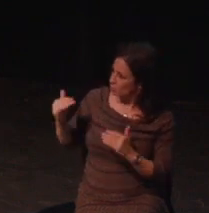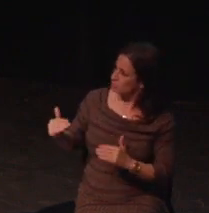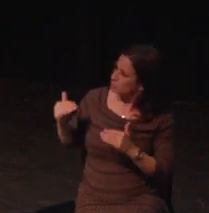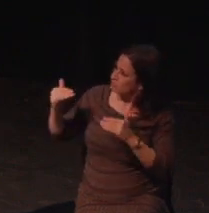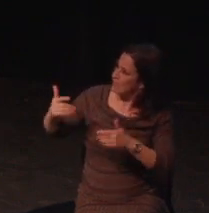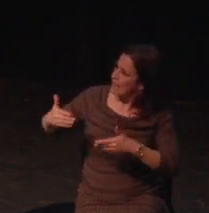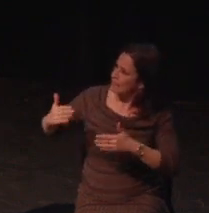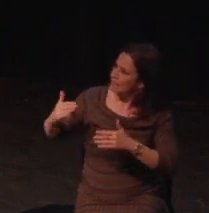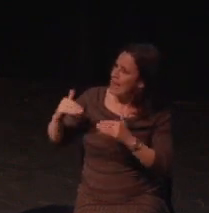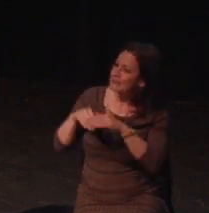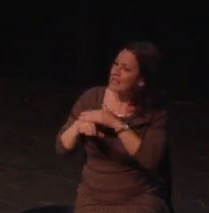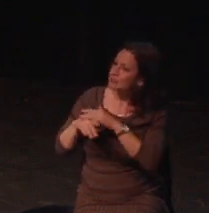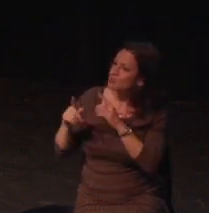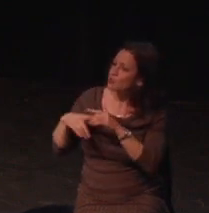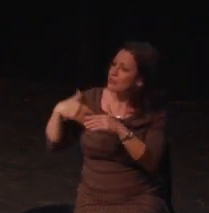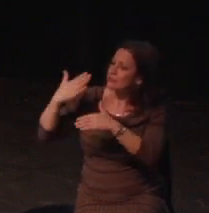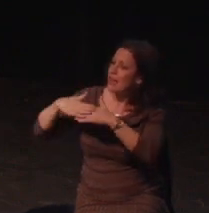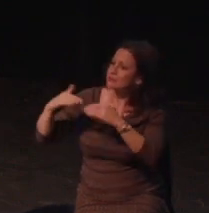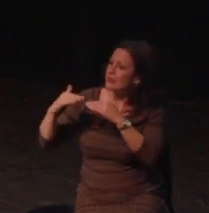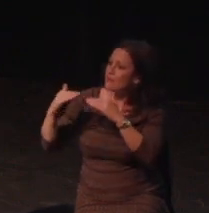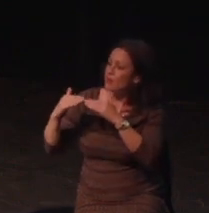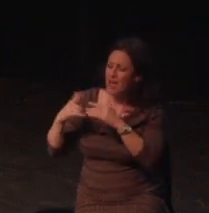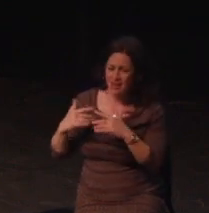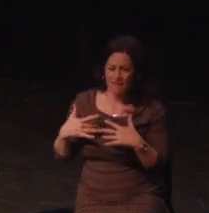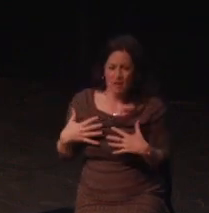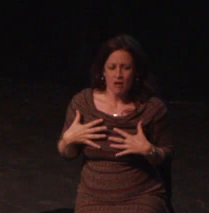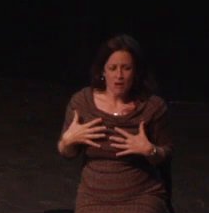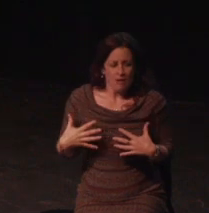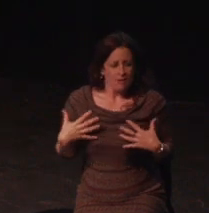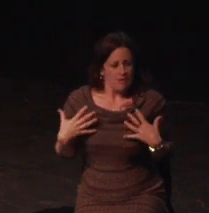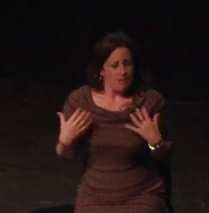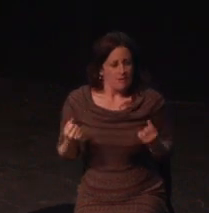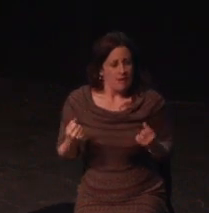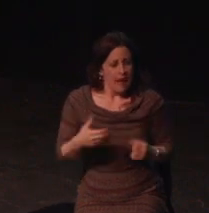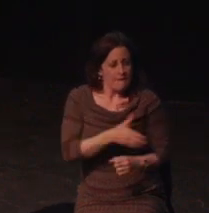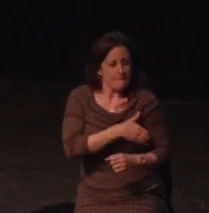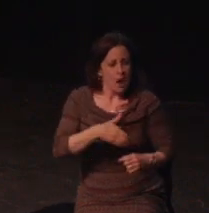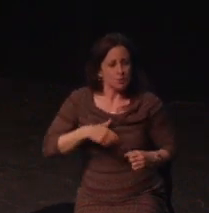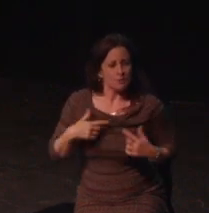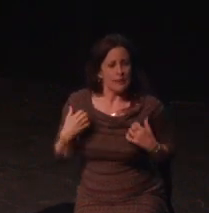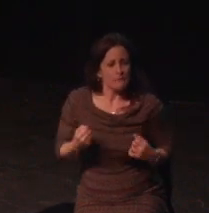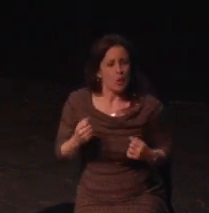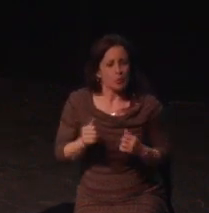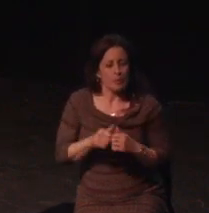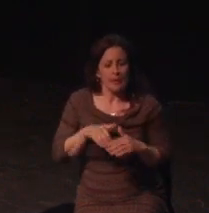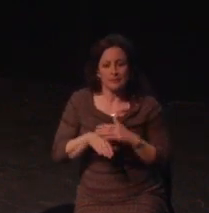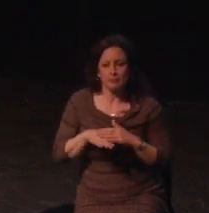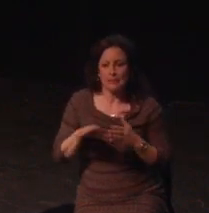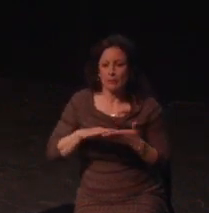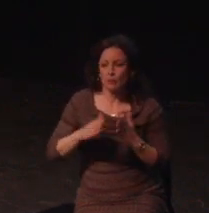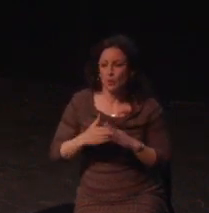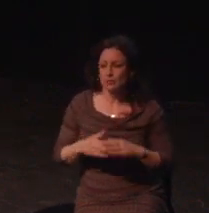this podium as a shield give me plus 10 competence, but podiums are really not made for people